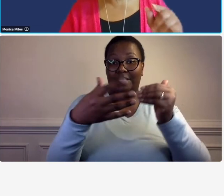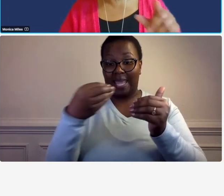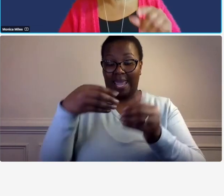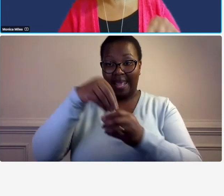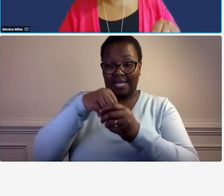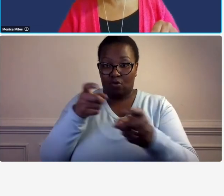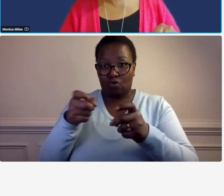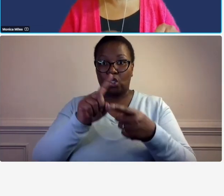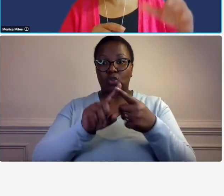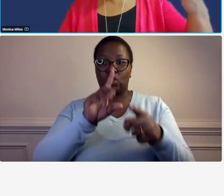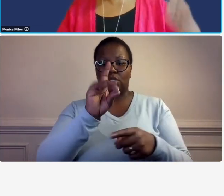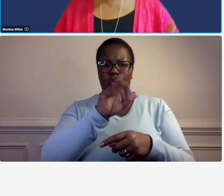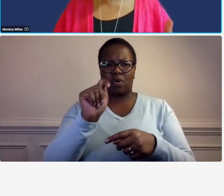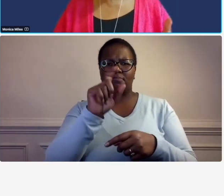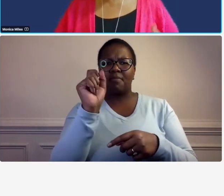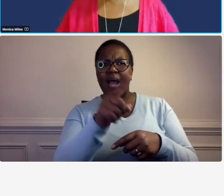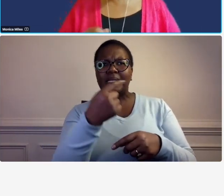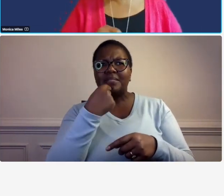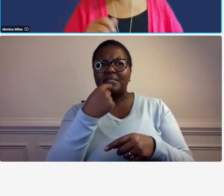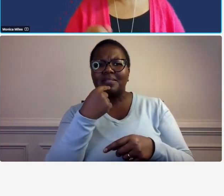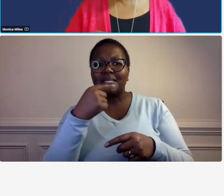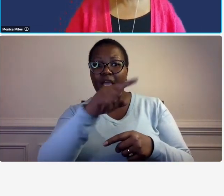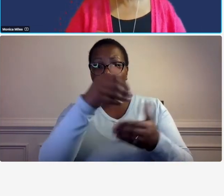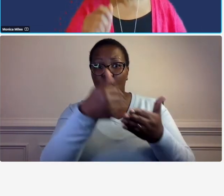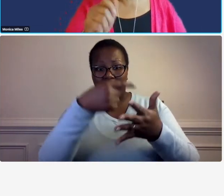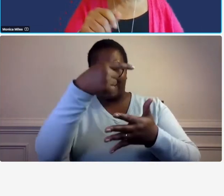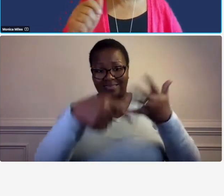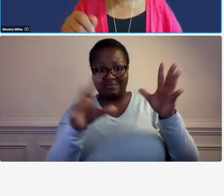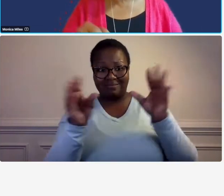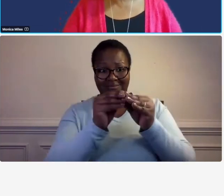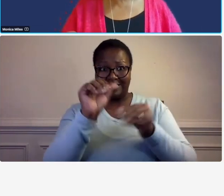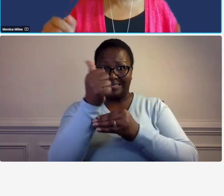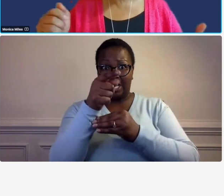policies and procedures for these 10 items and then it gives you a check box yes or no it makes